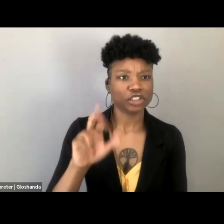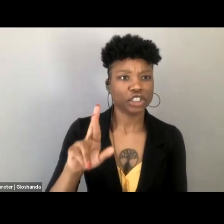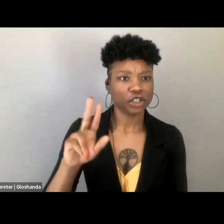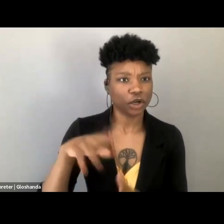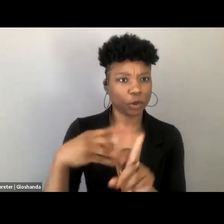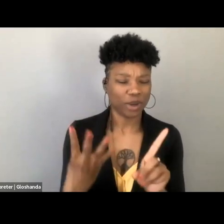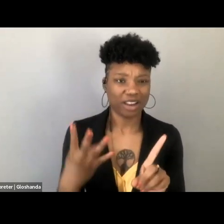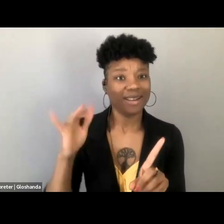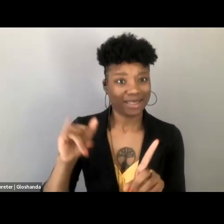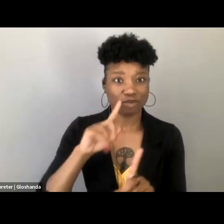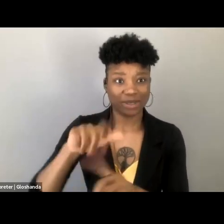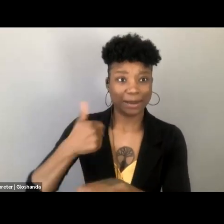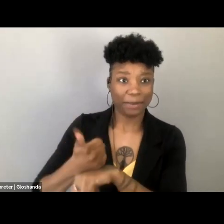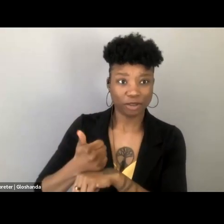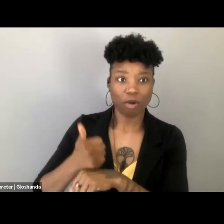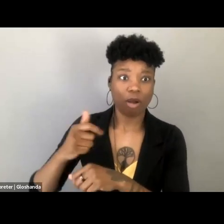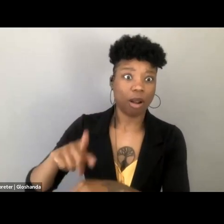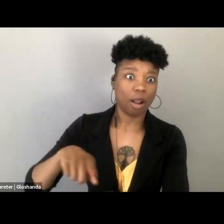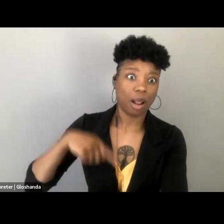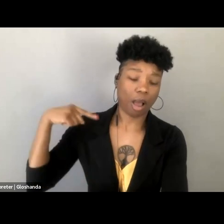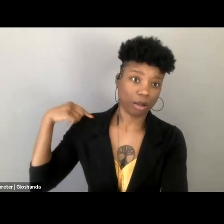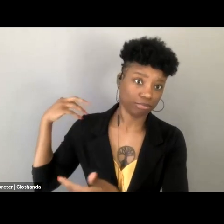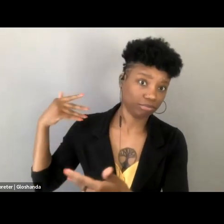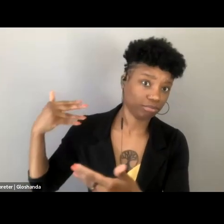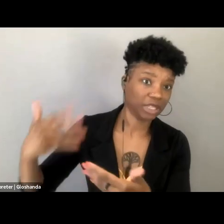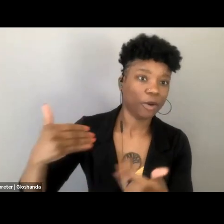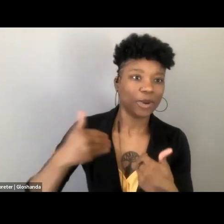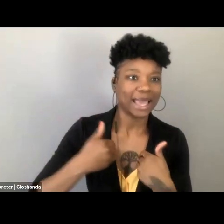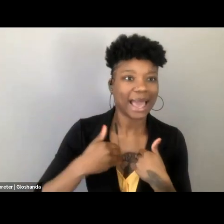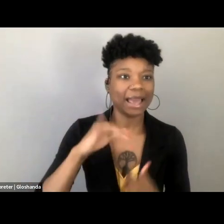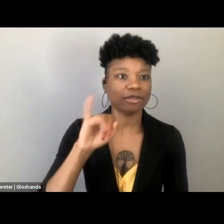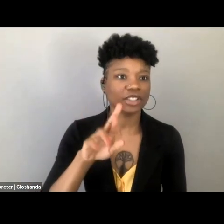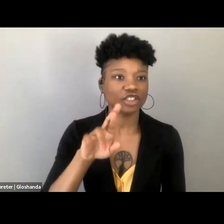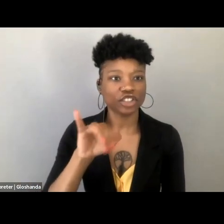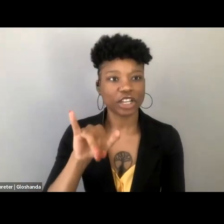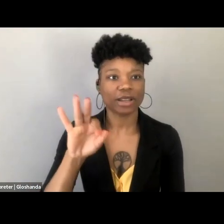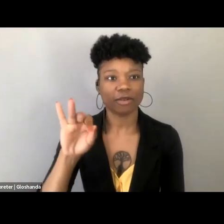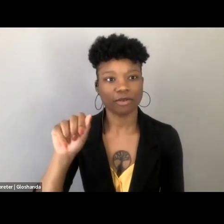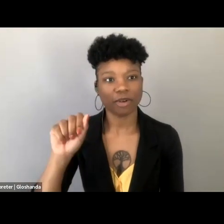that's built on a long legacy that runs back through Jerry Falwell in the 80s, Anita Bryant in the 70s,